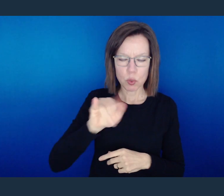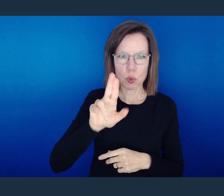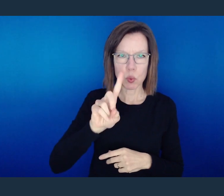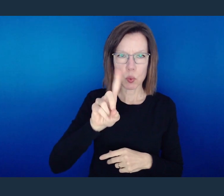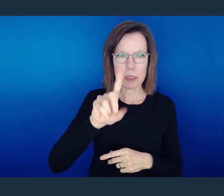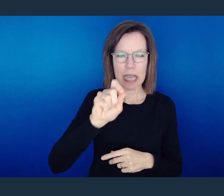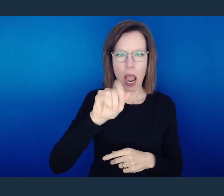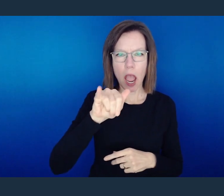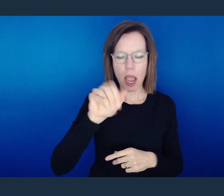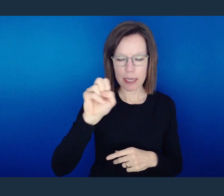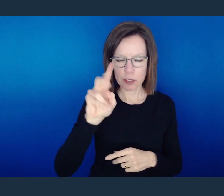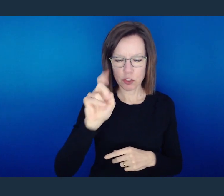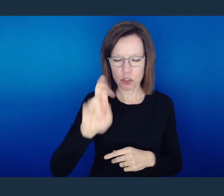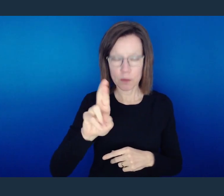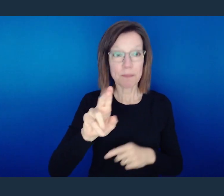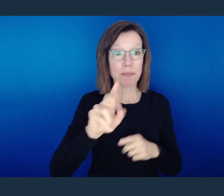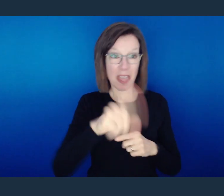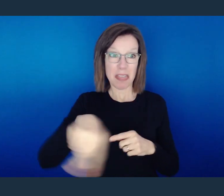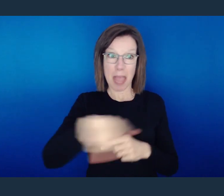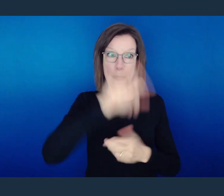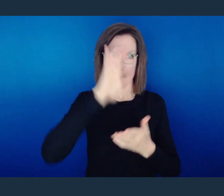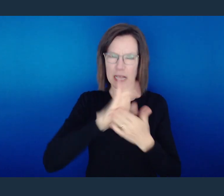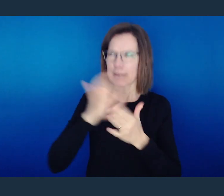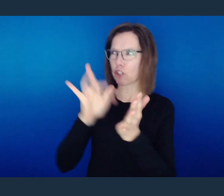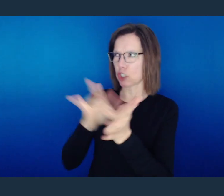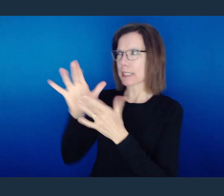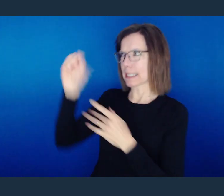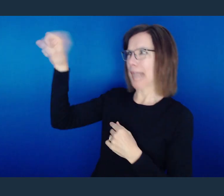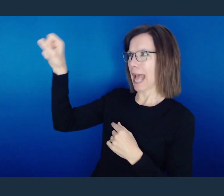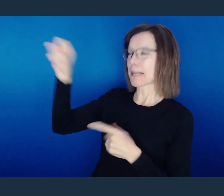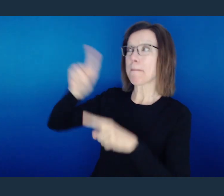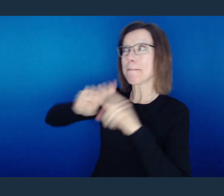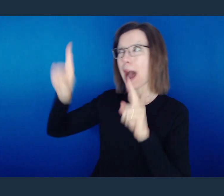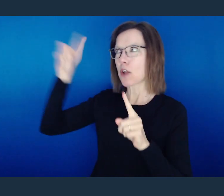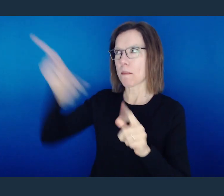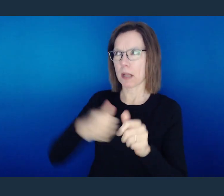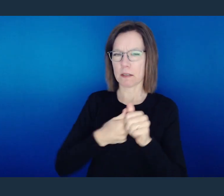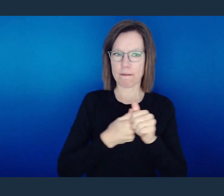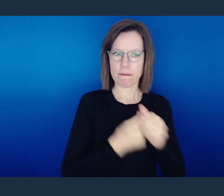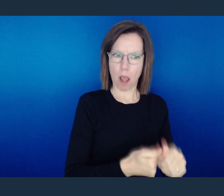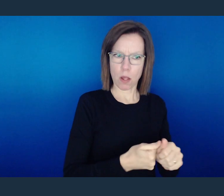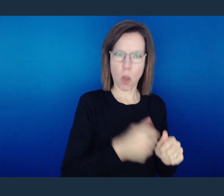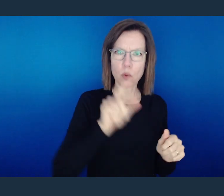as Judaizers, and they are those who believe that yes, Jesus is the Way, but also that you must fulfill the Torah.